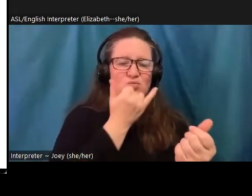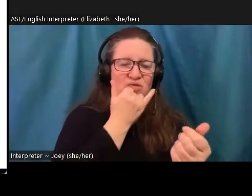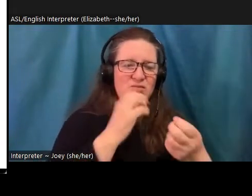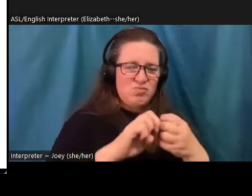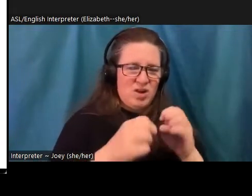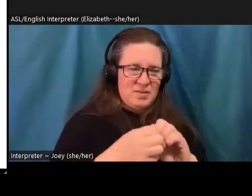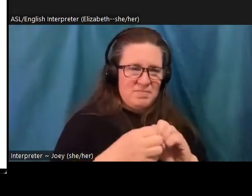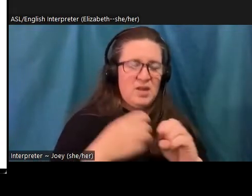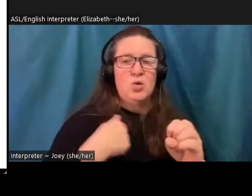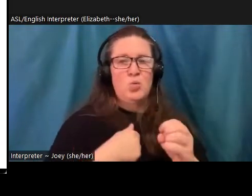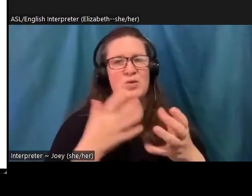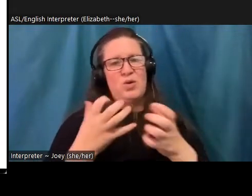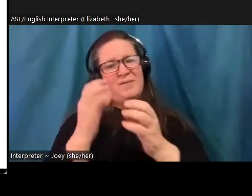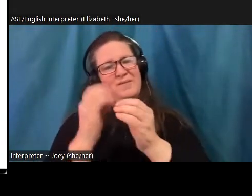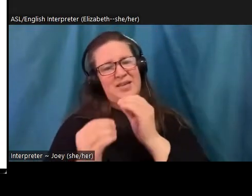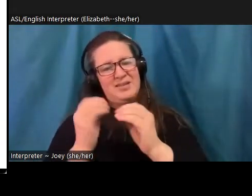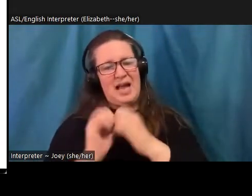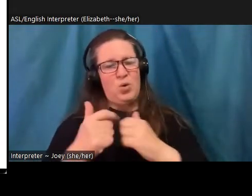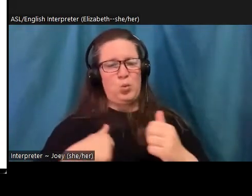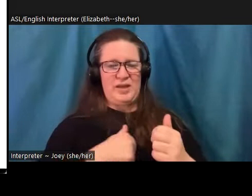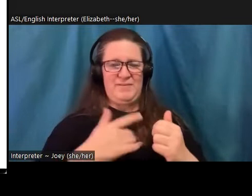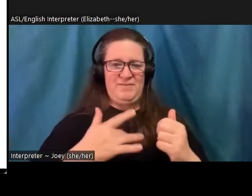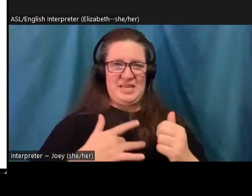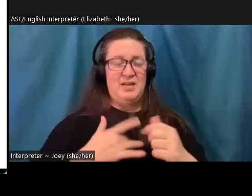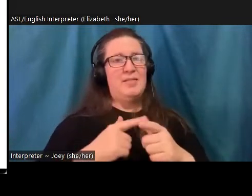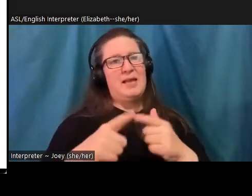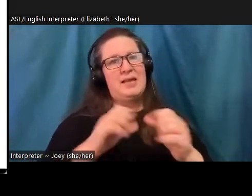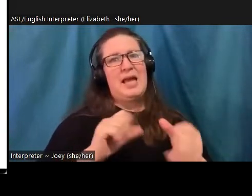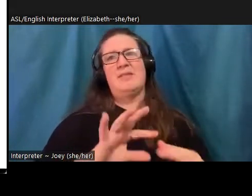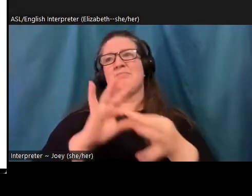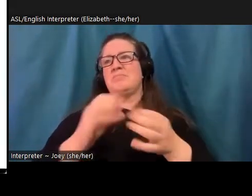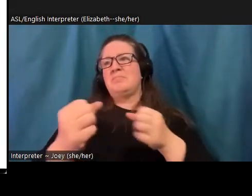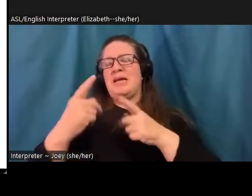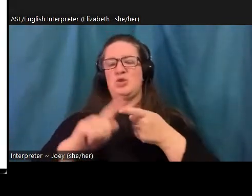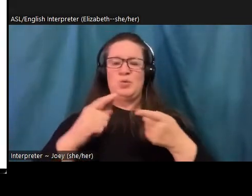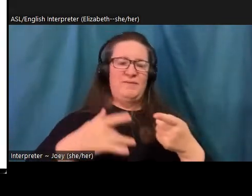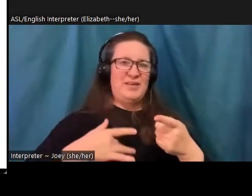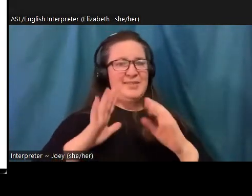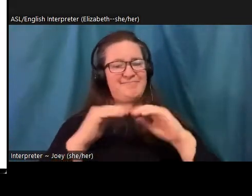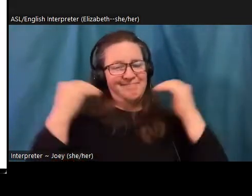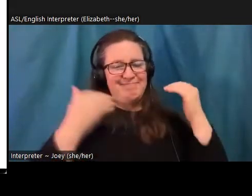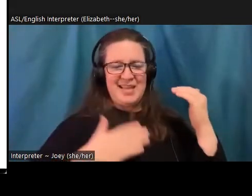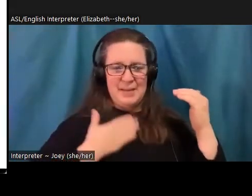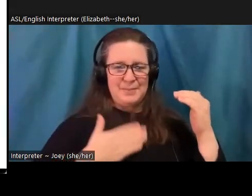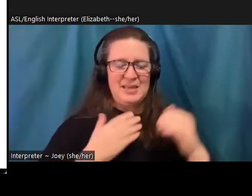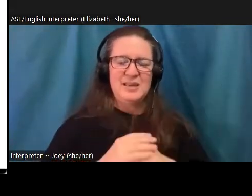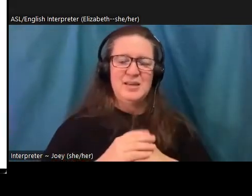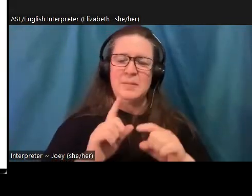we could go back to feeling happy. But grief isn't something to be fixed, because it's not dysfunctional. In fact, it's a